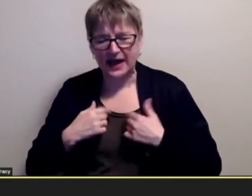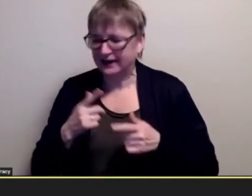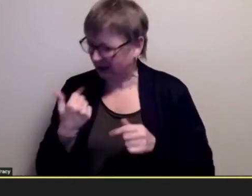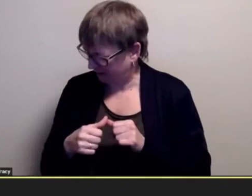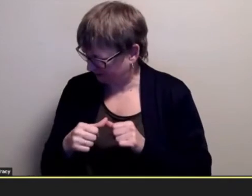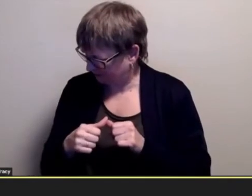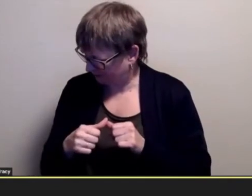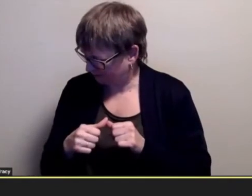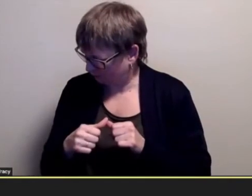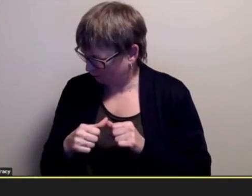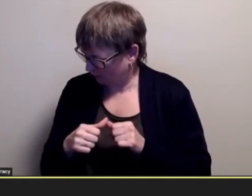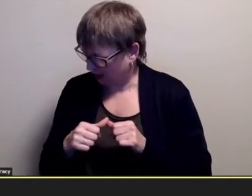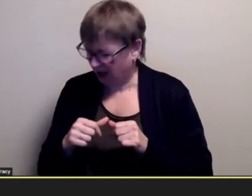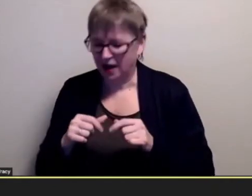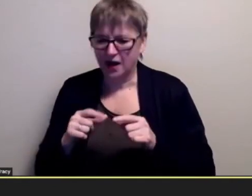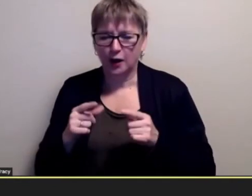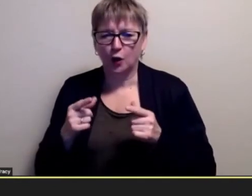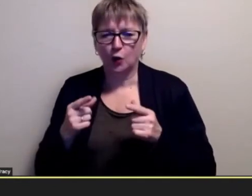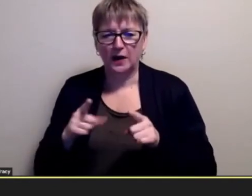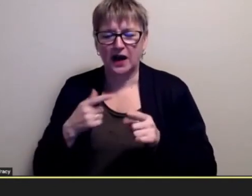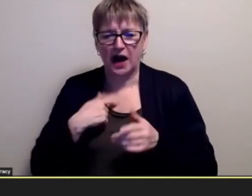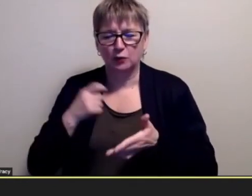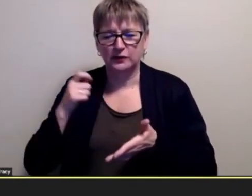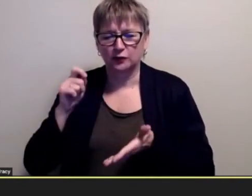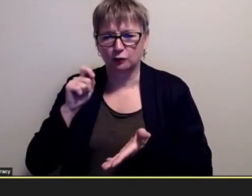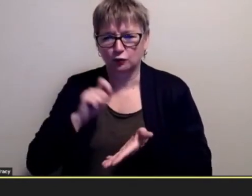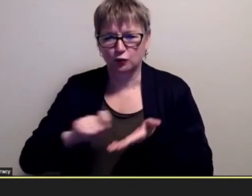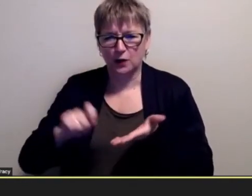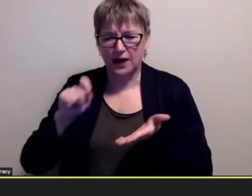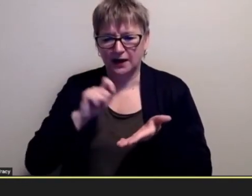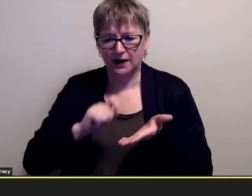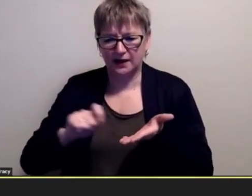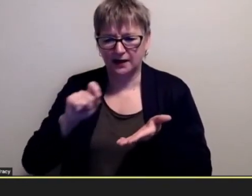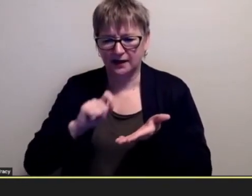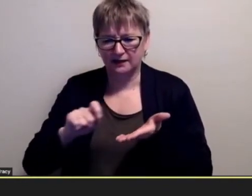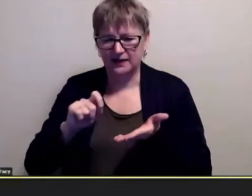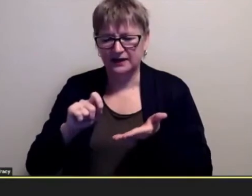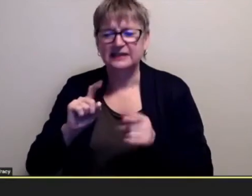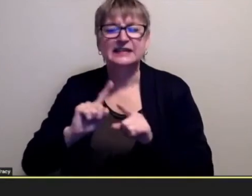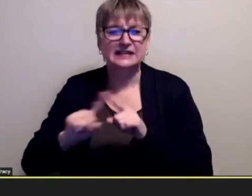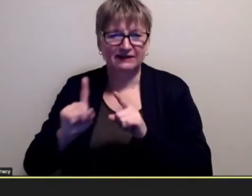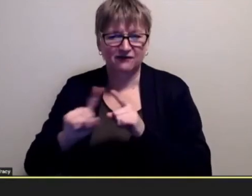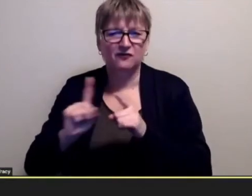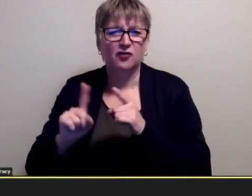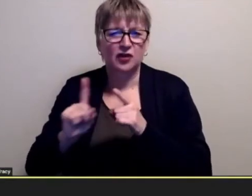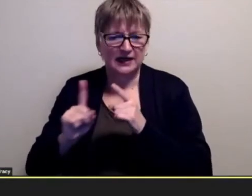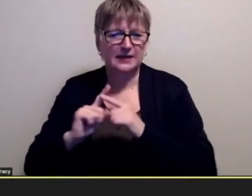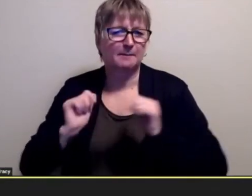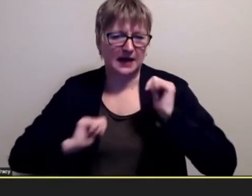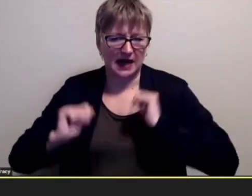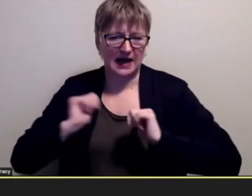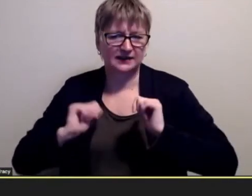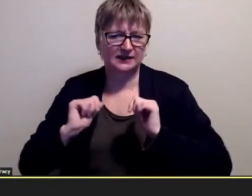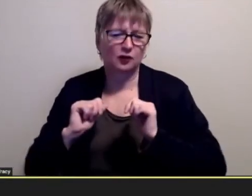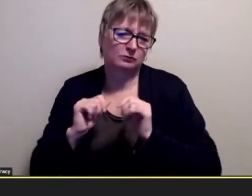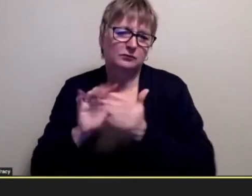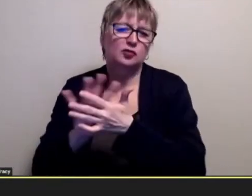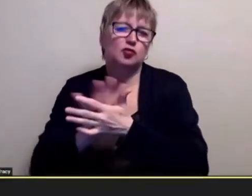ronnie you know when i was writing you know a number of screenplays two three years ago